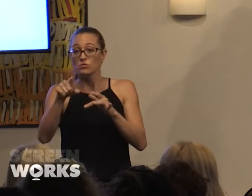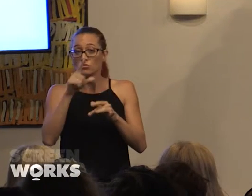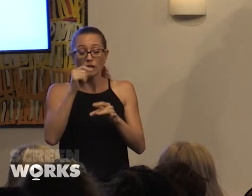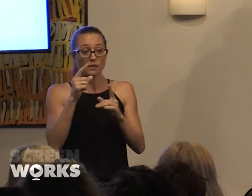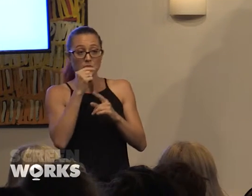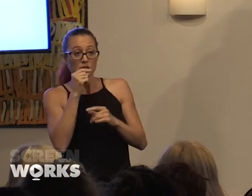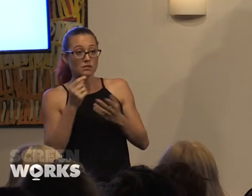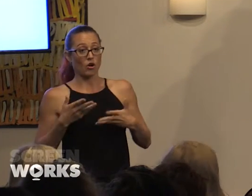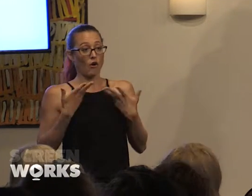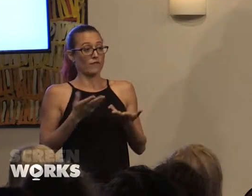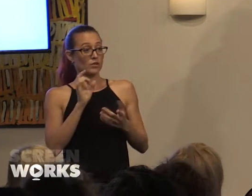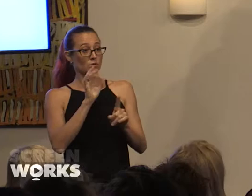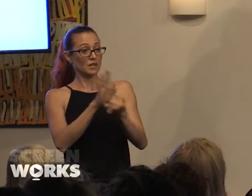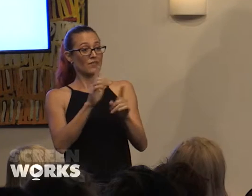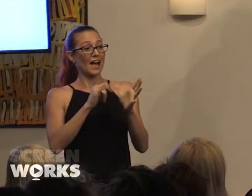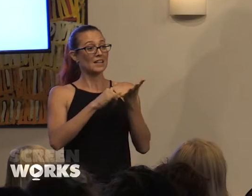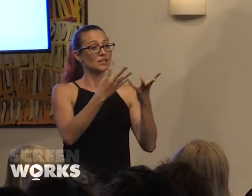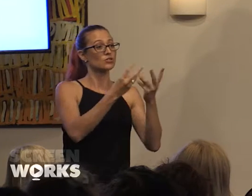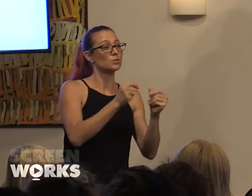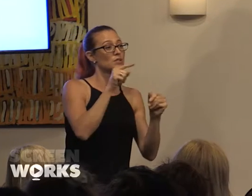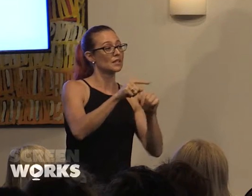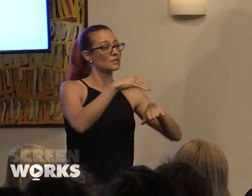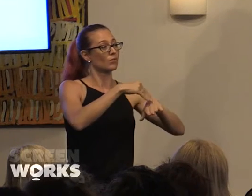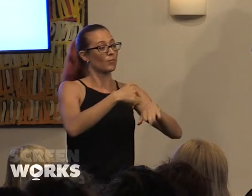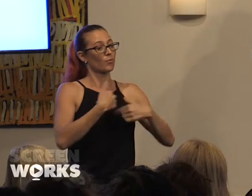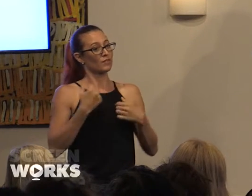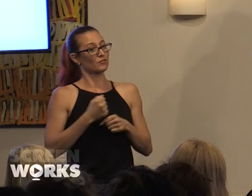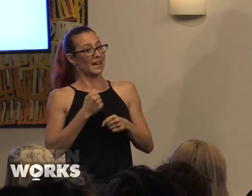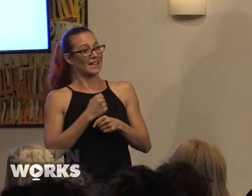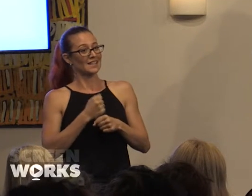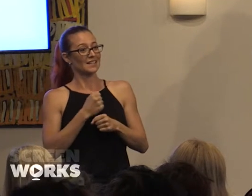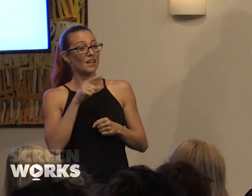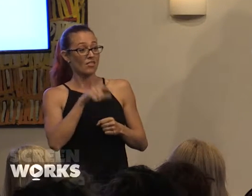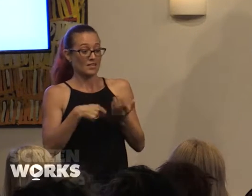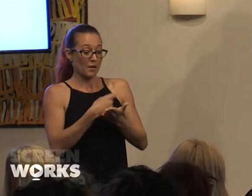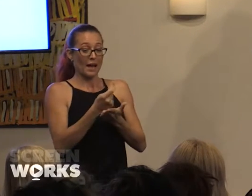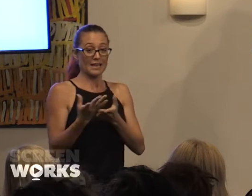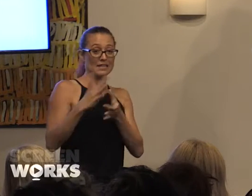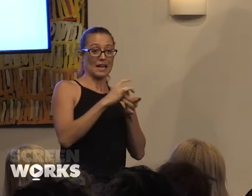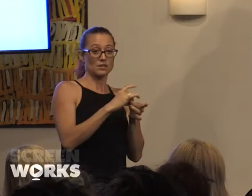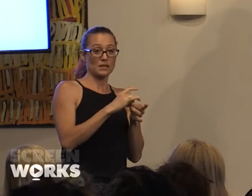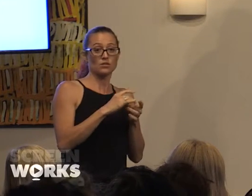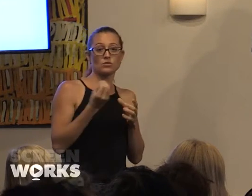and offer yourself as a solution to this problem that we've created. These are paid attachments so when they come in to